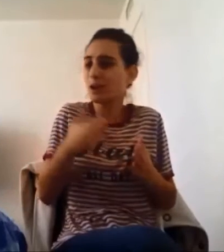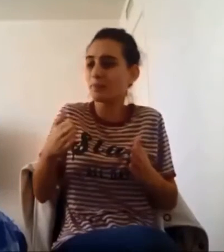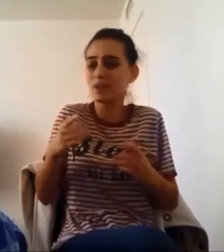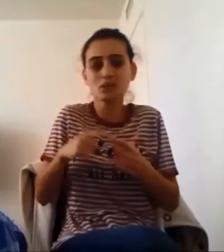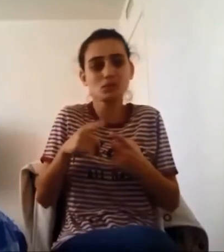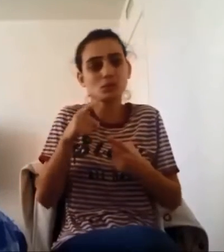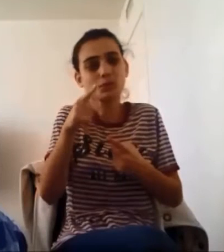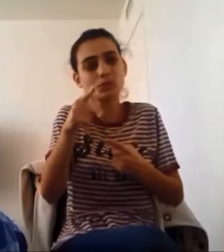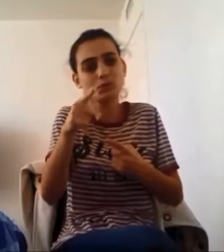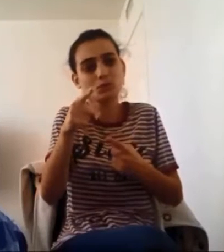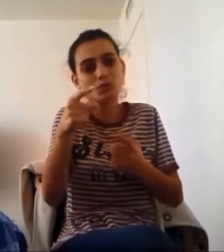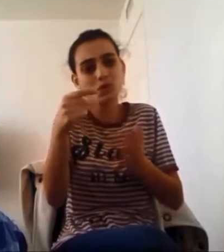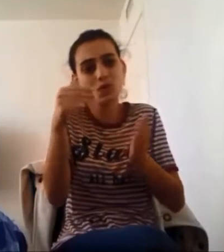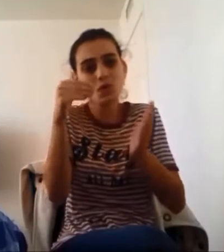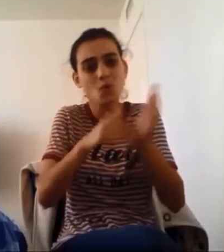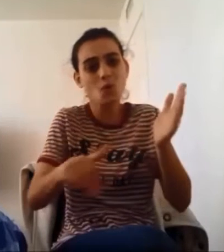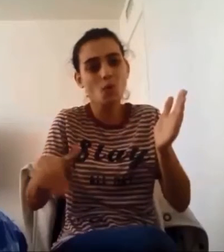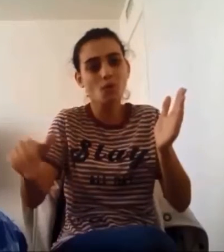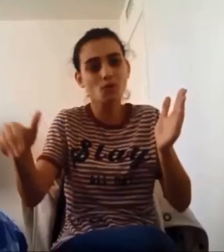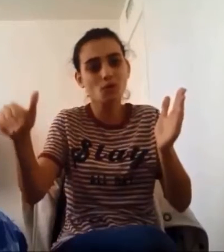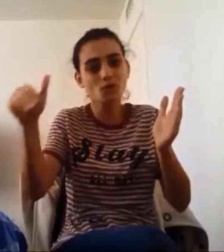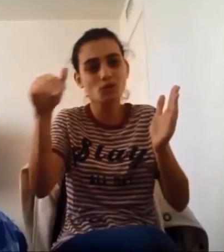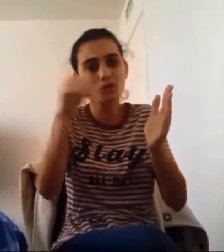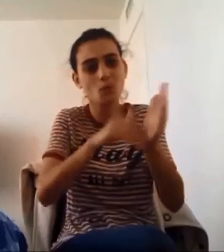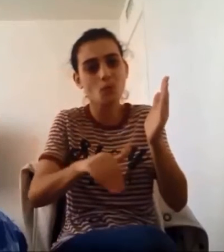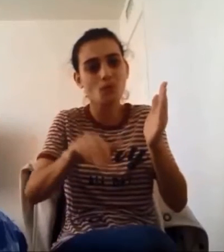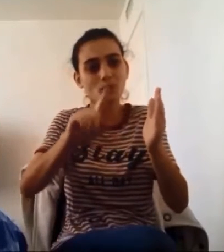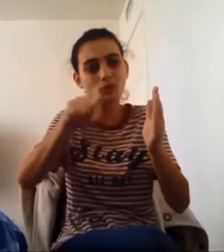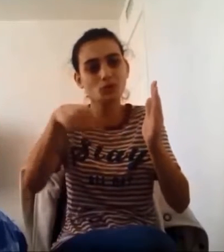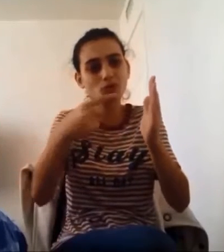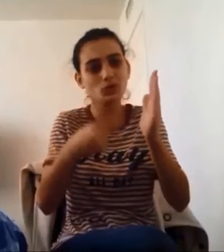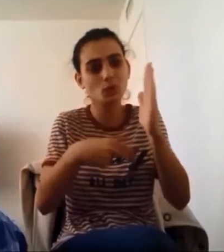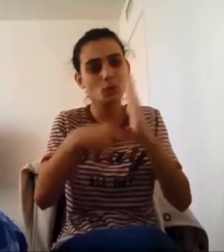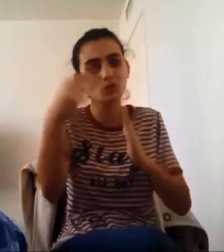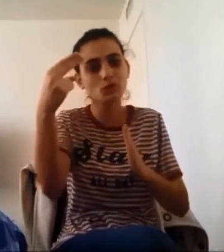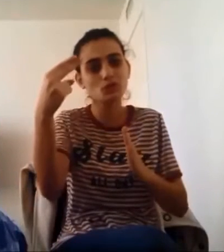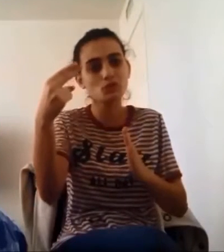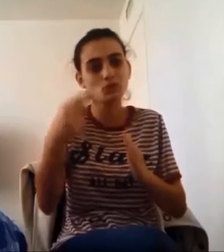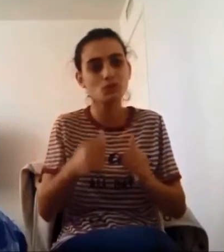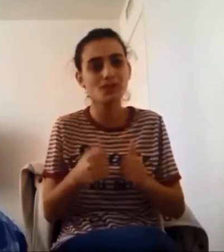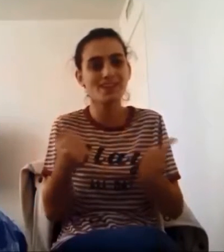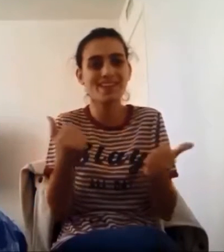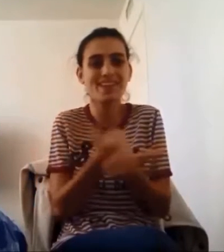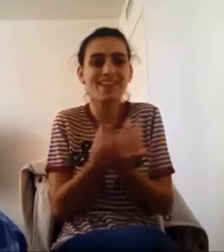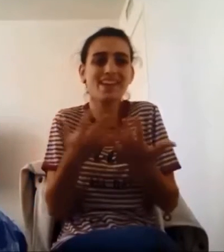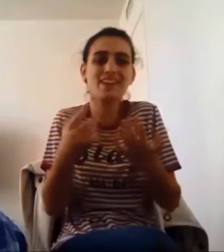I’m next to you Over and over, the only truth